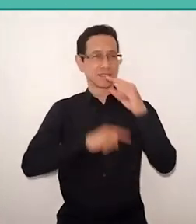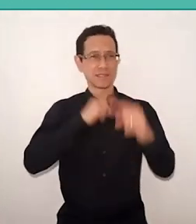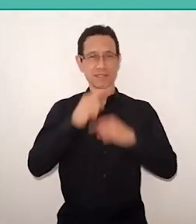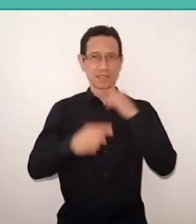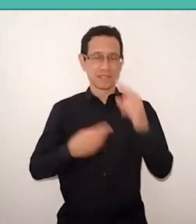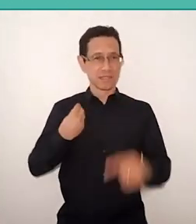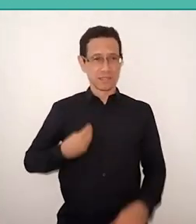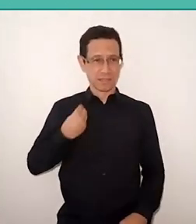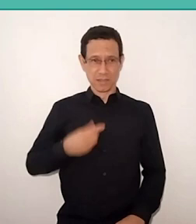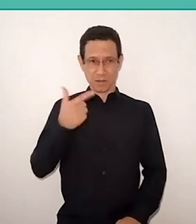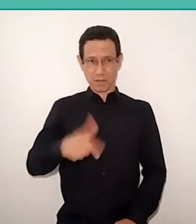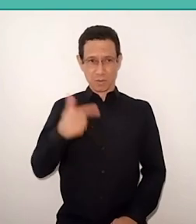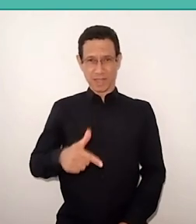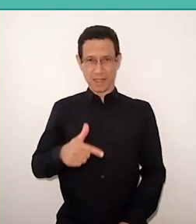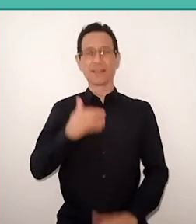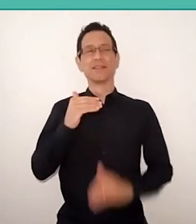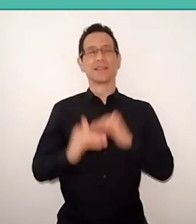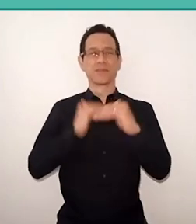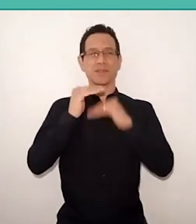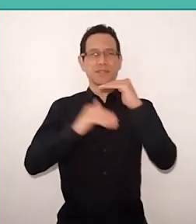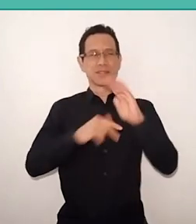in the construction of the presence itself.”